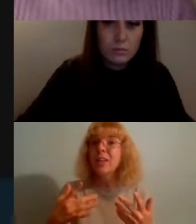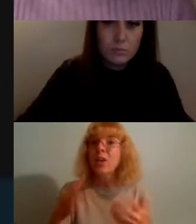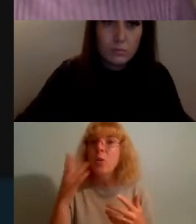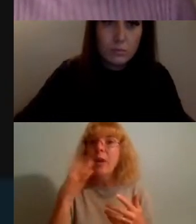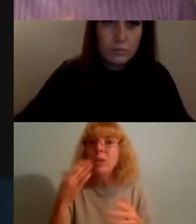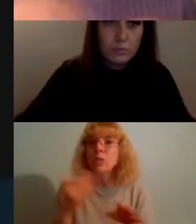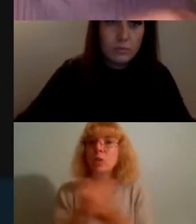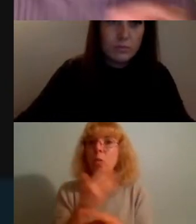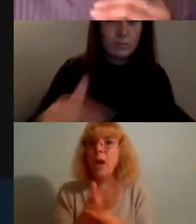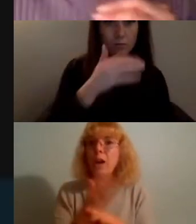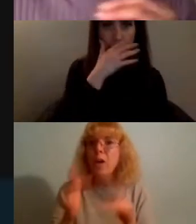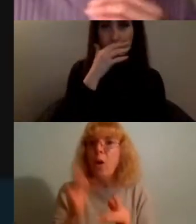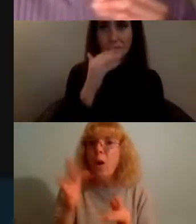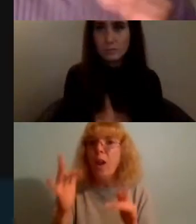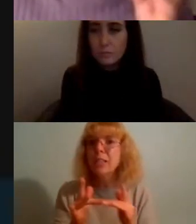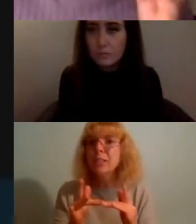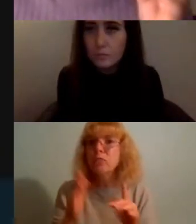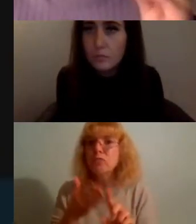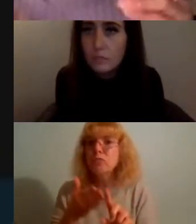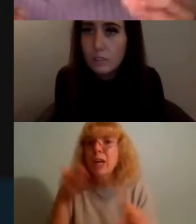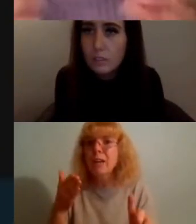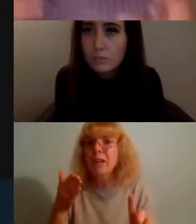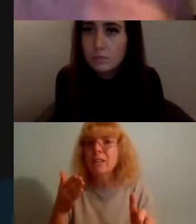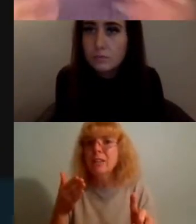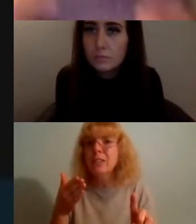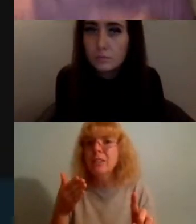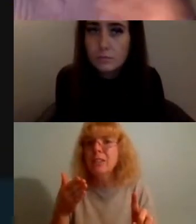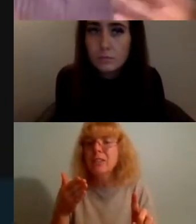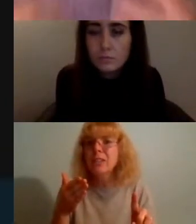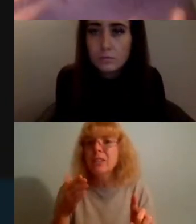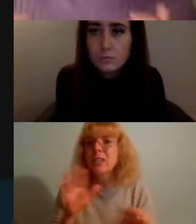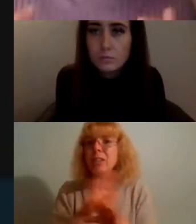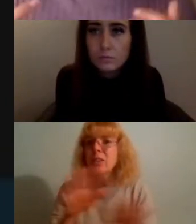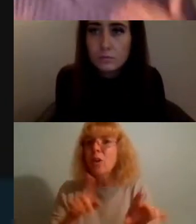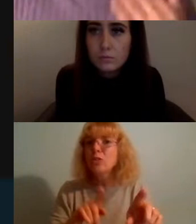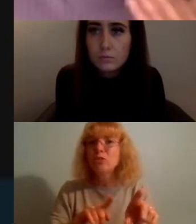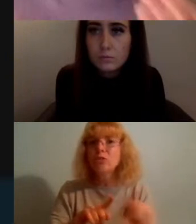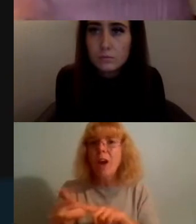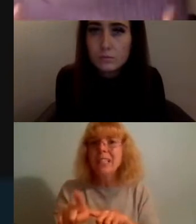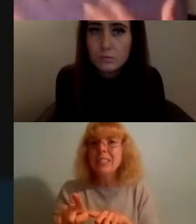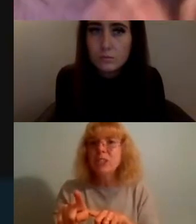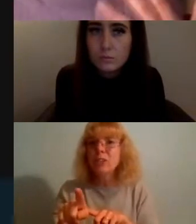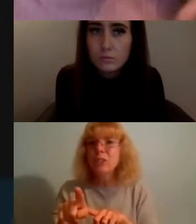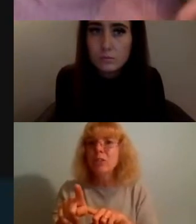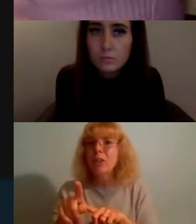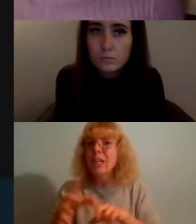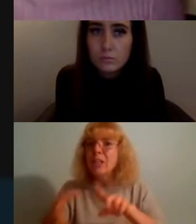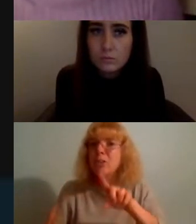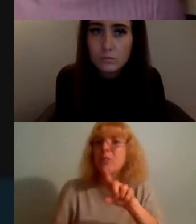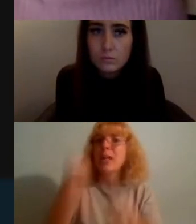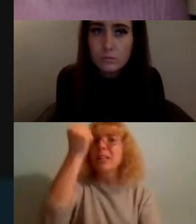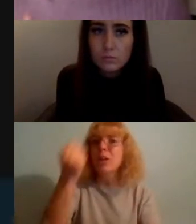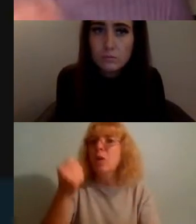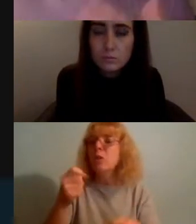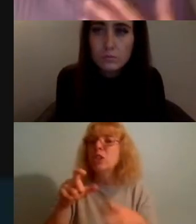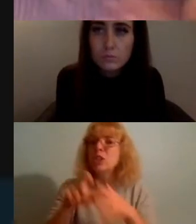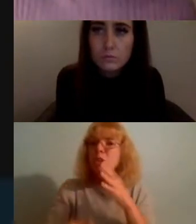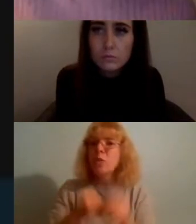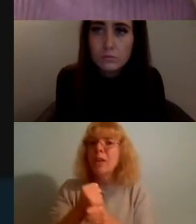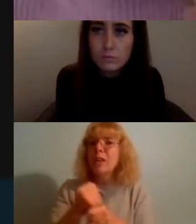but it's just really trying to recognize it that we're not trying to smash it we're actually just trying to do the work and because the work is being